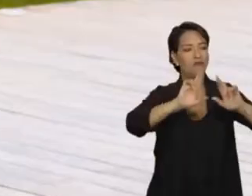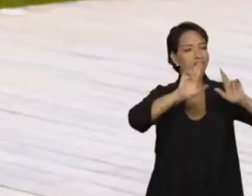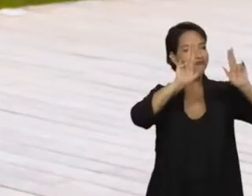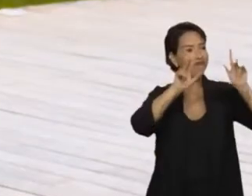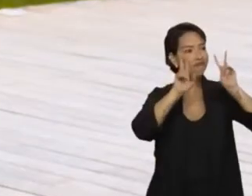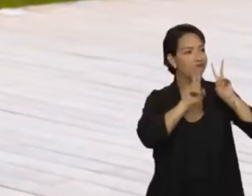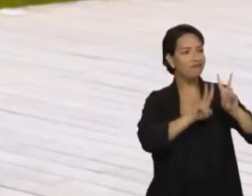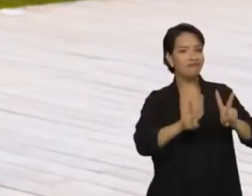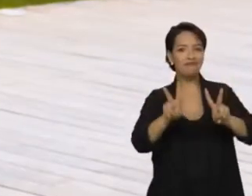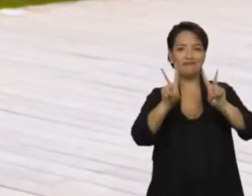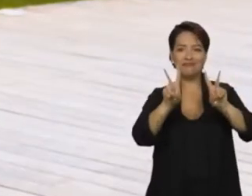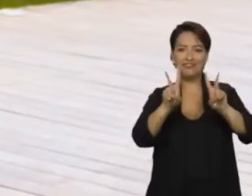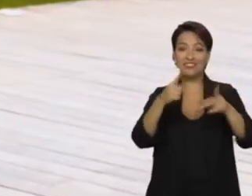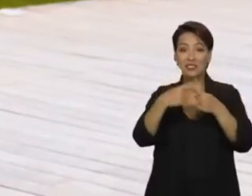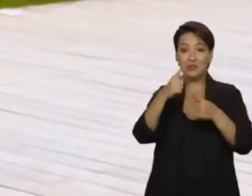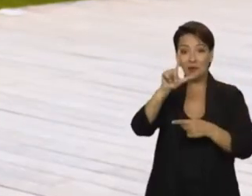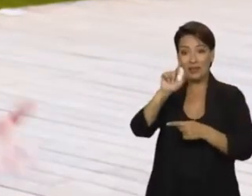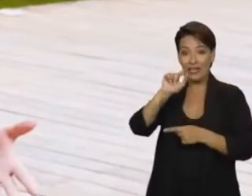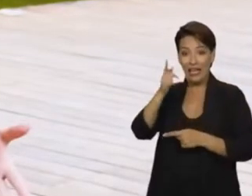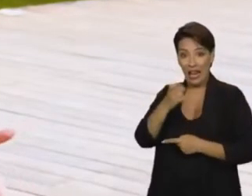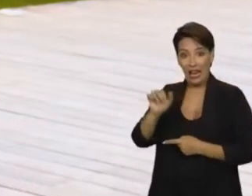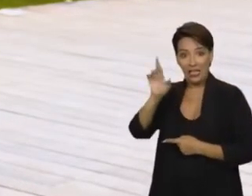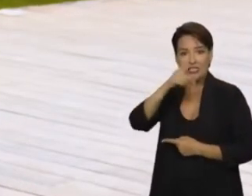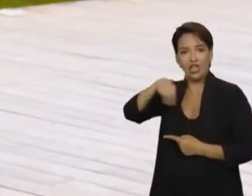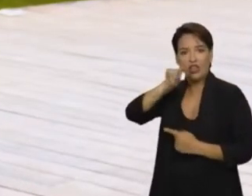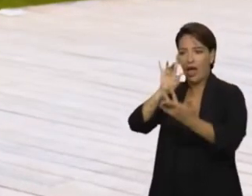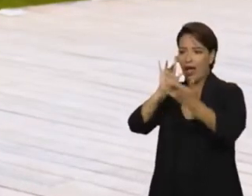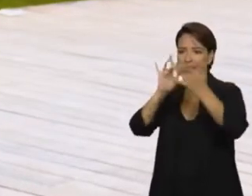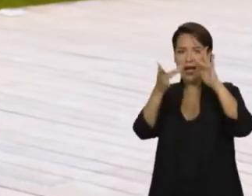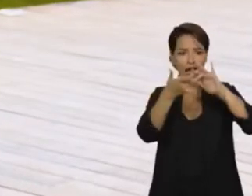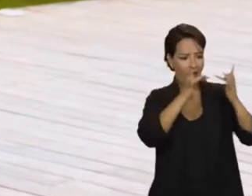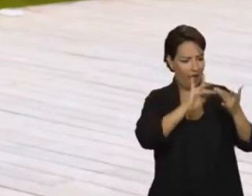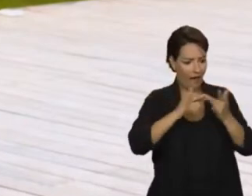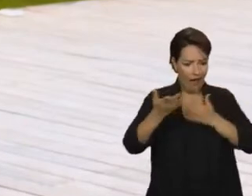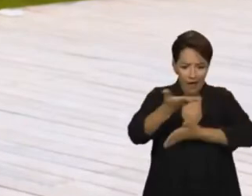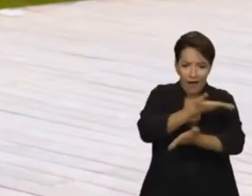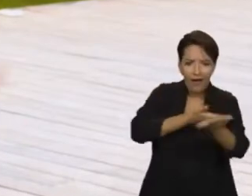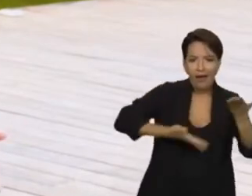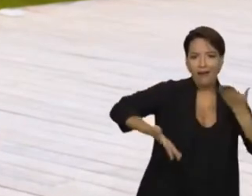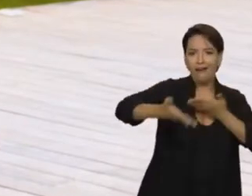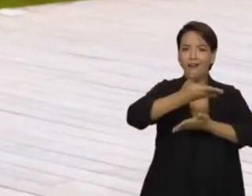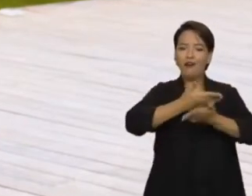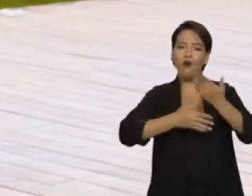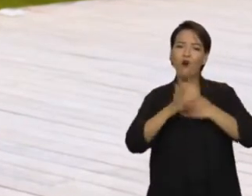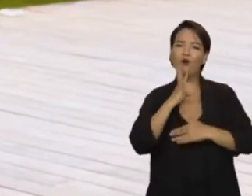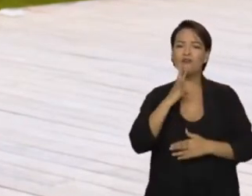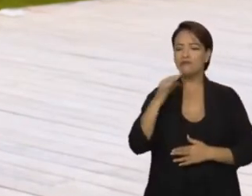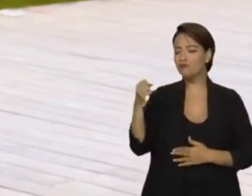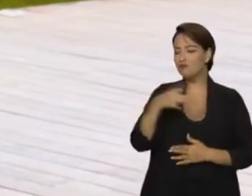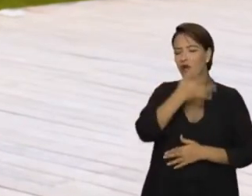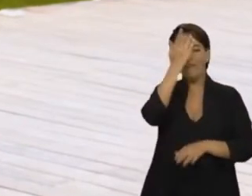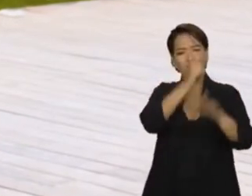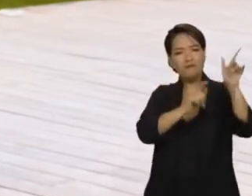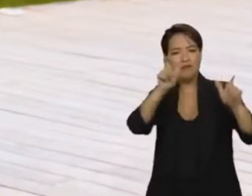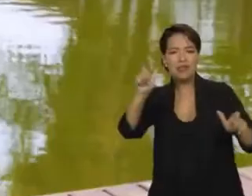Because it is also through leisure that we connect. It's a great way to meet new people and make connections.